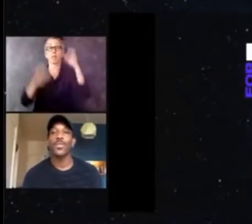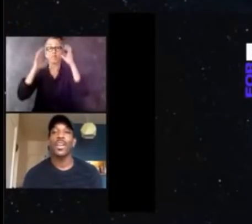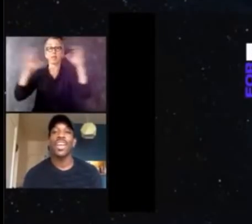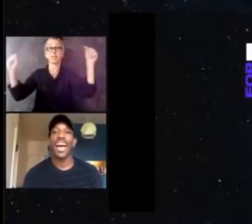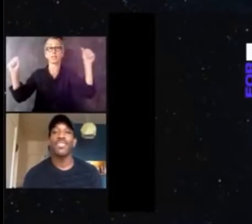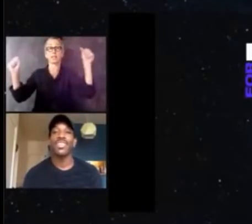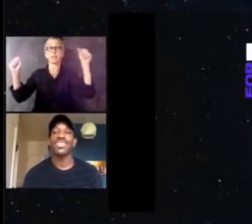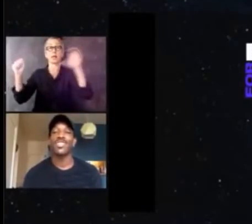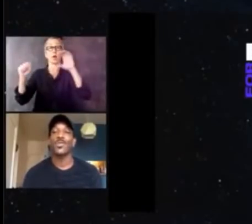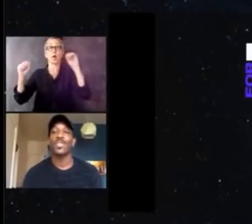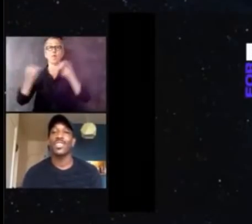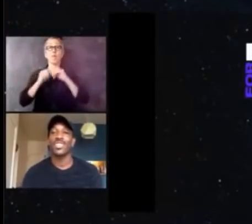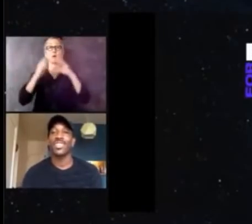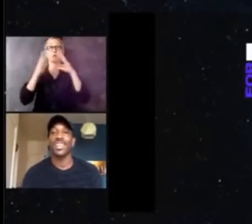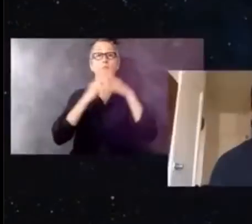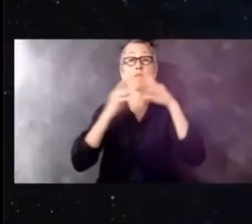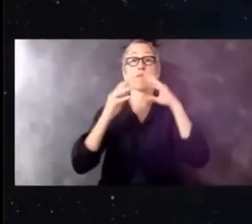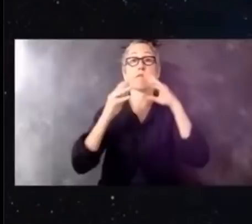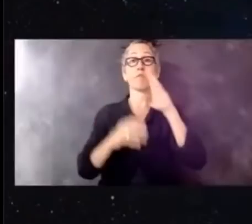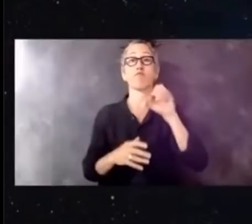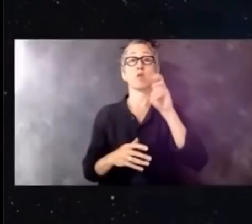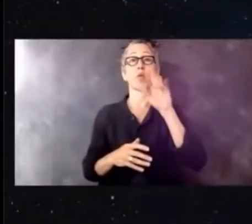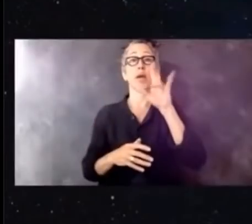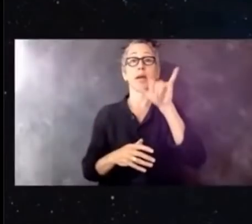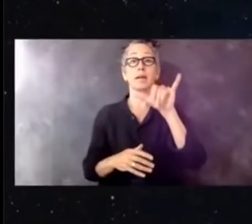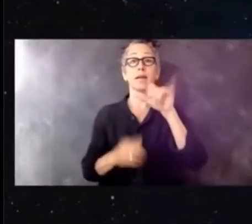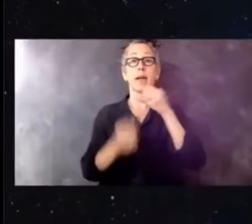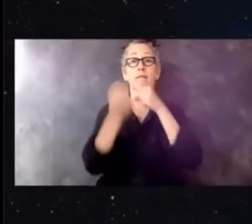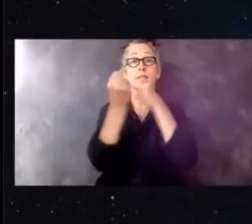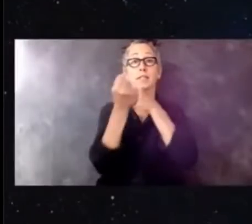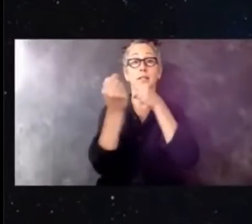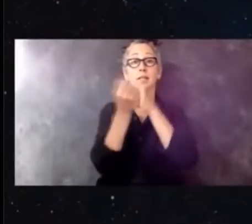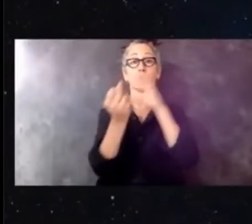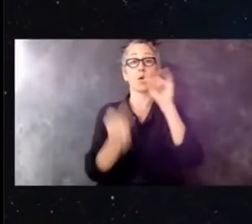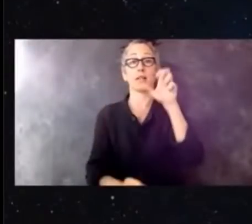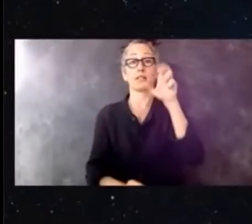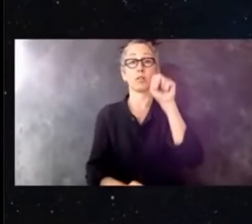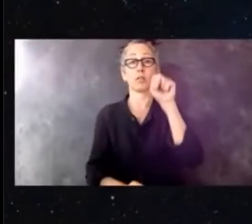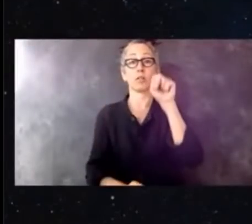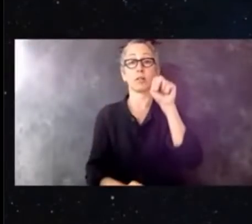the Broadway Advocacy Coaltion. I am humbled by this moment